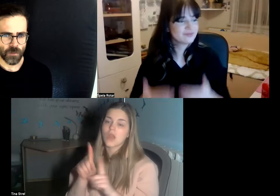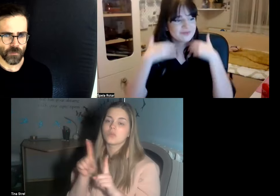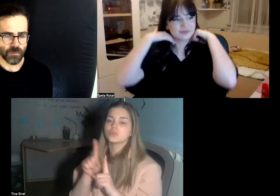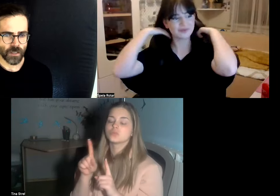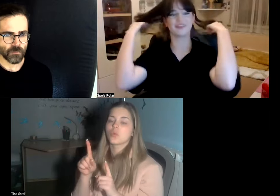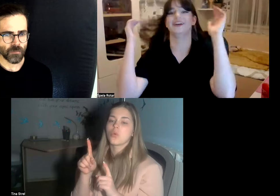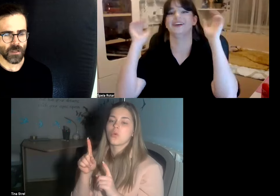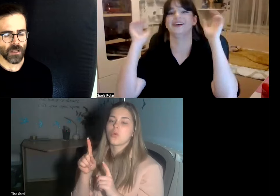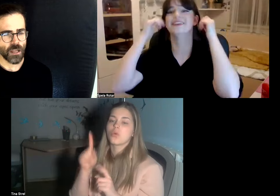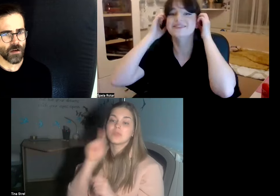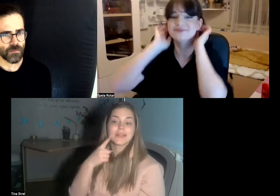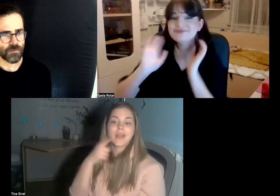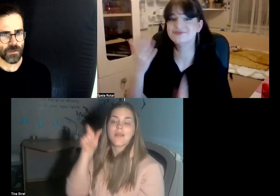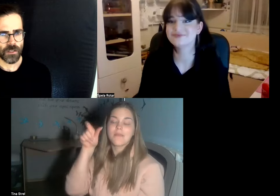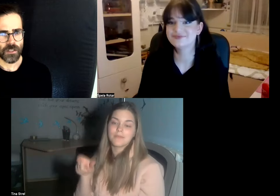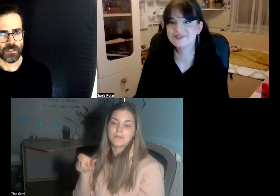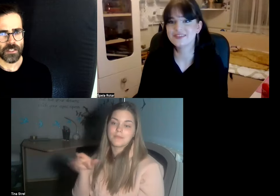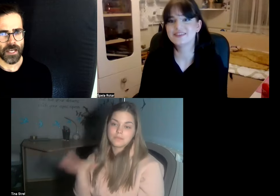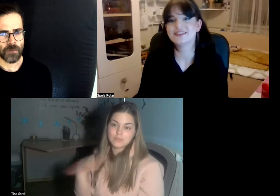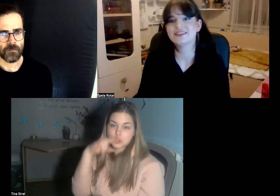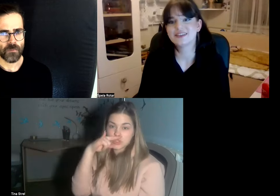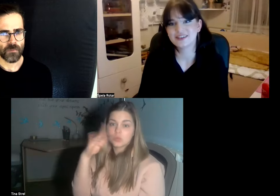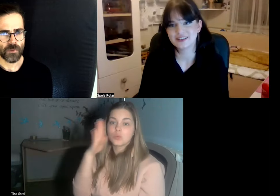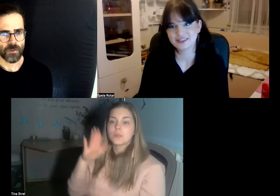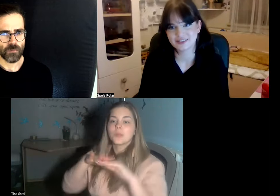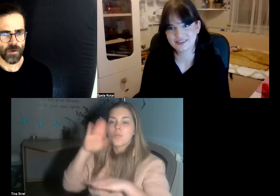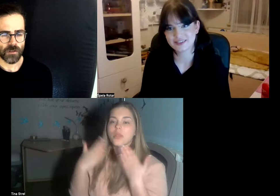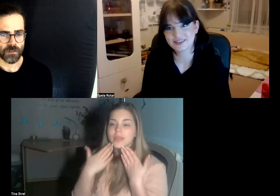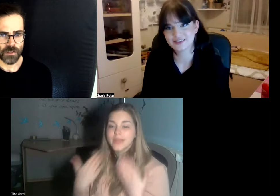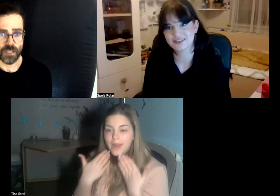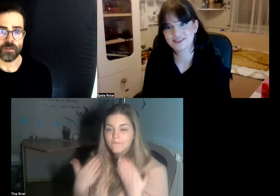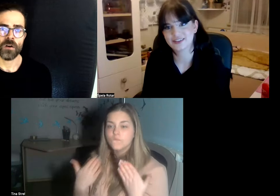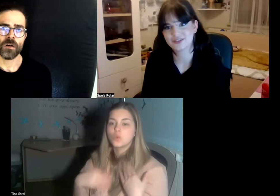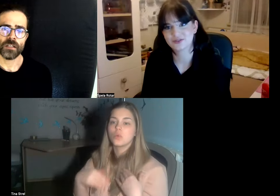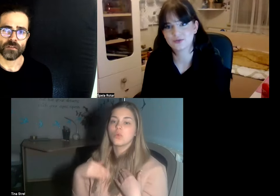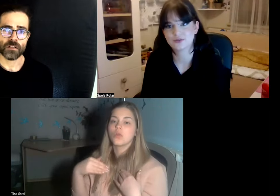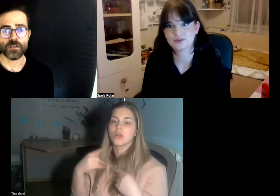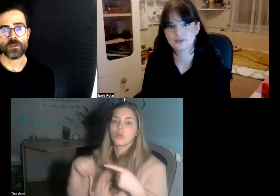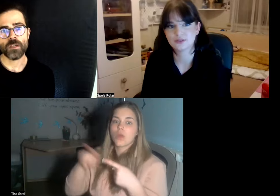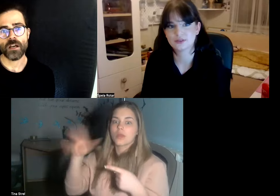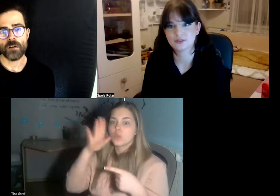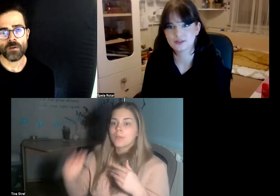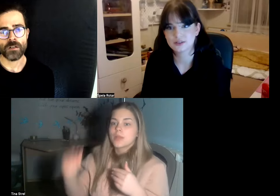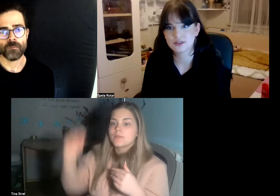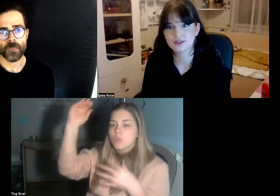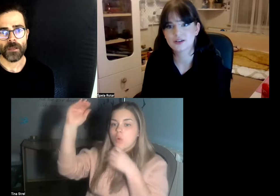and we can love the same both cultures even though that culture would be our own